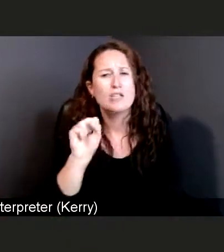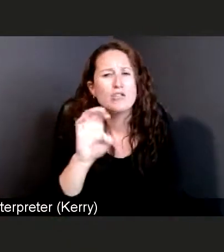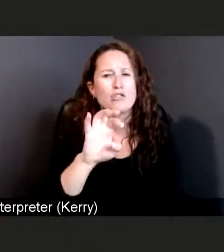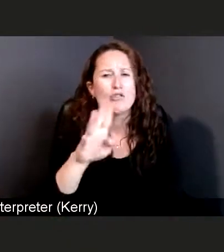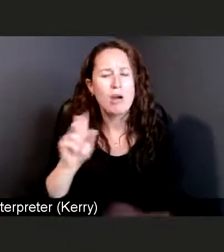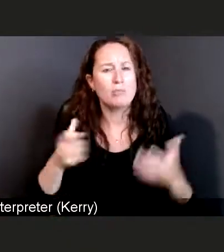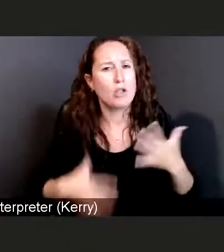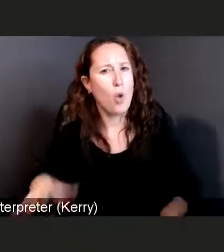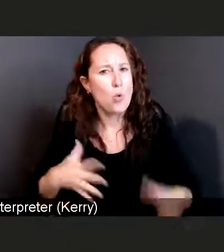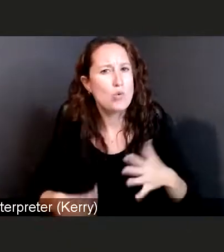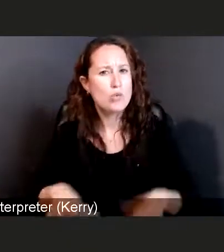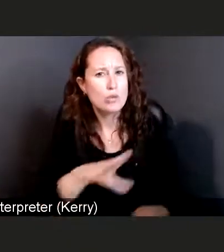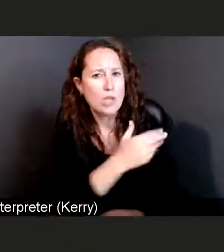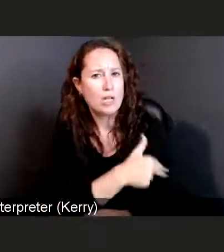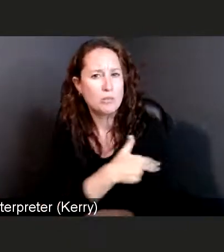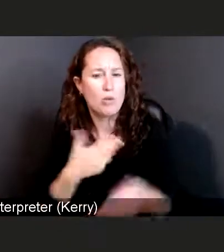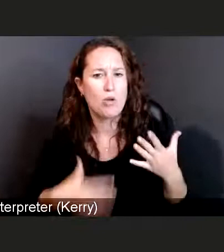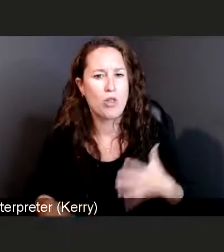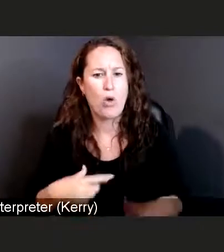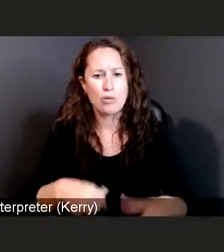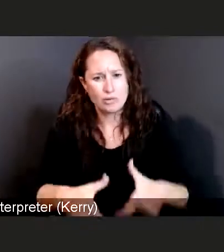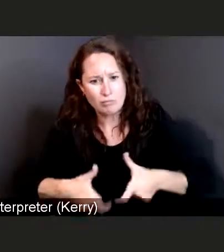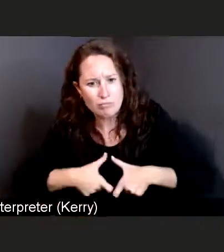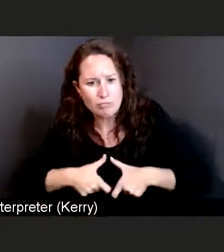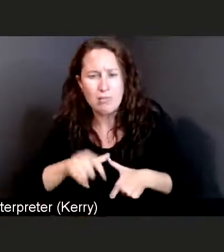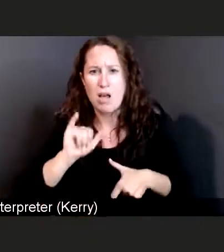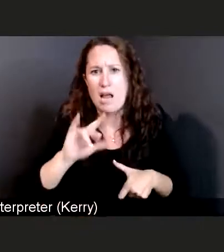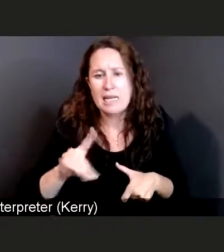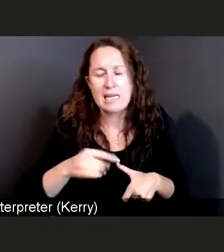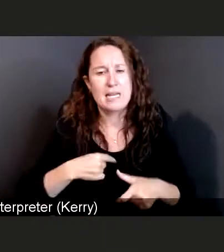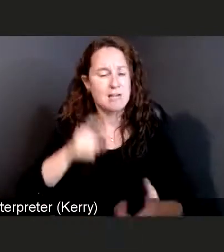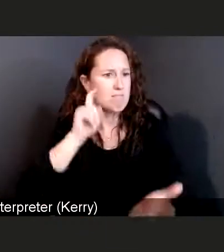I hope you take the time, I ask that you take the time